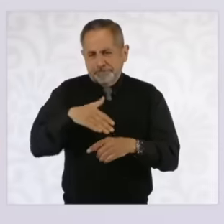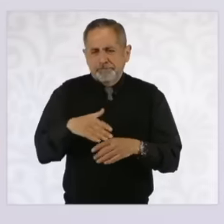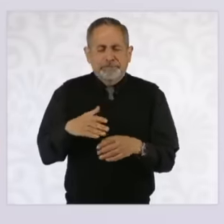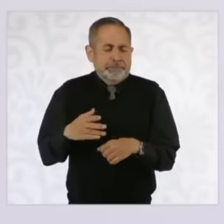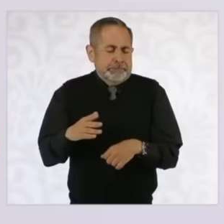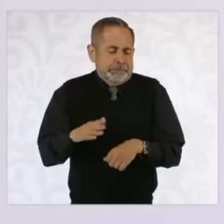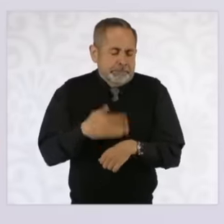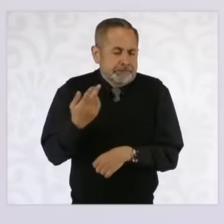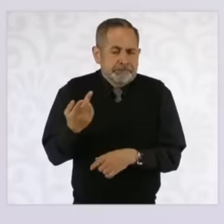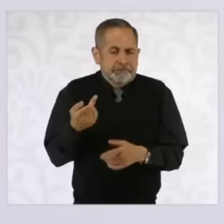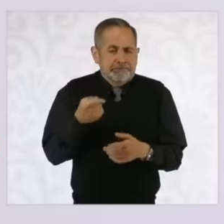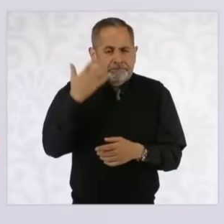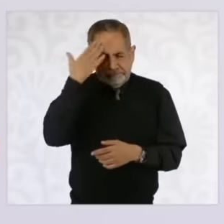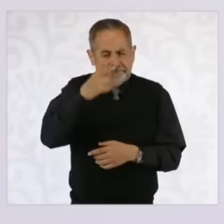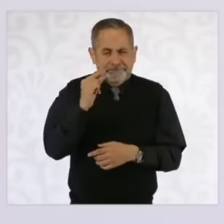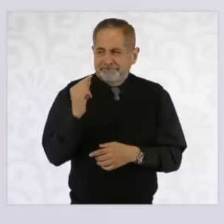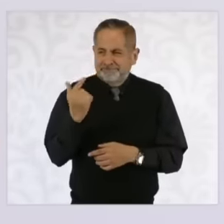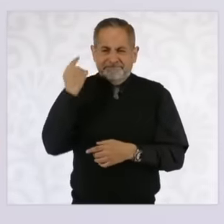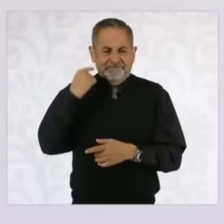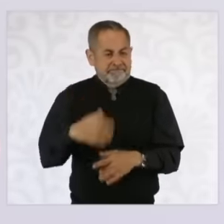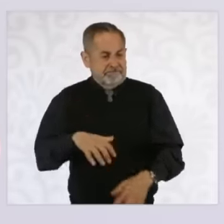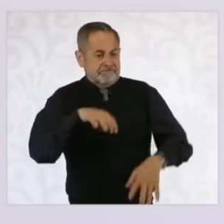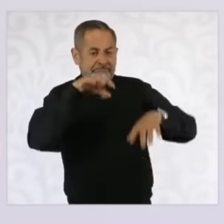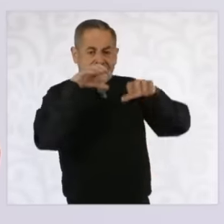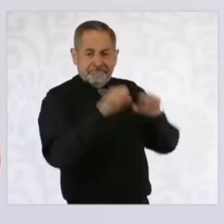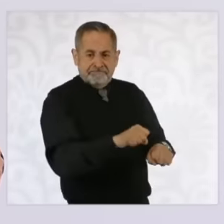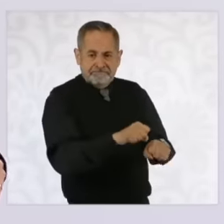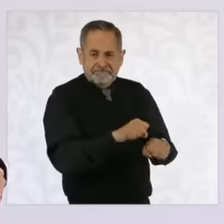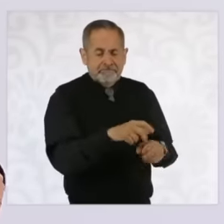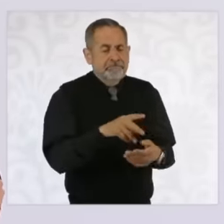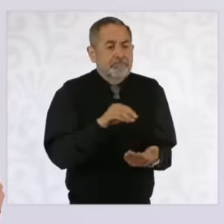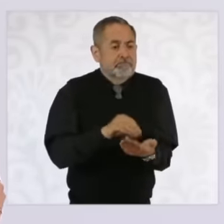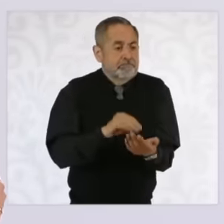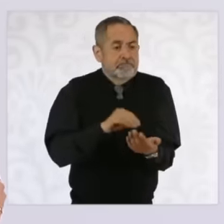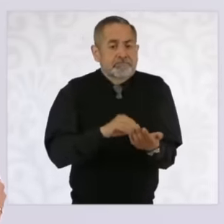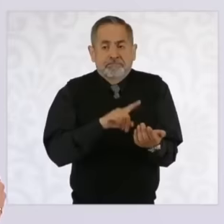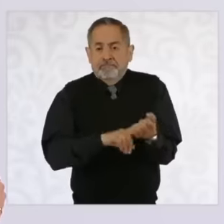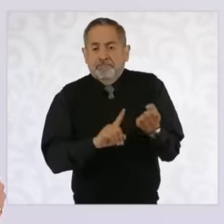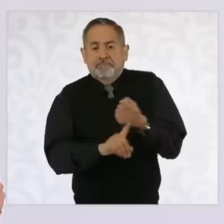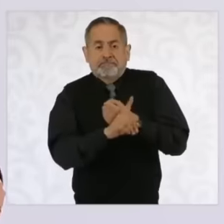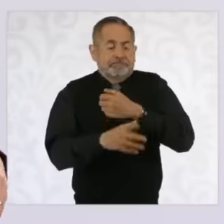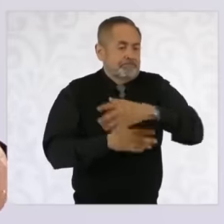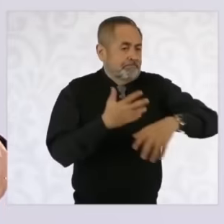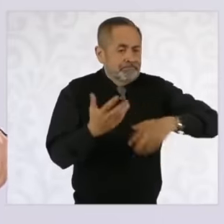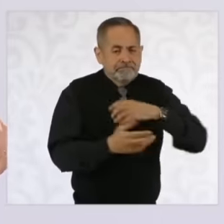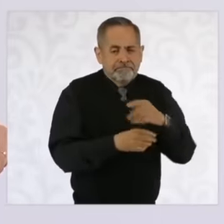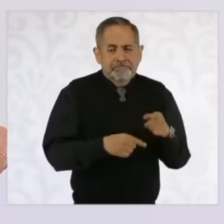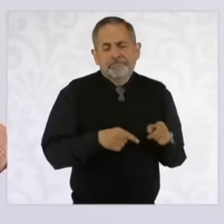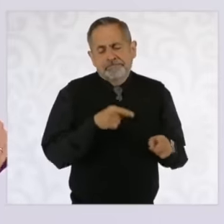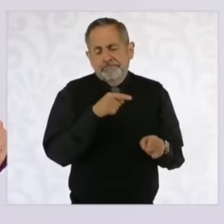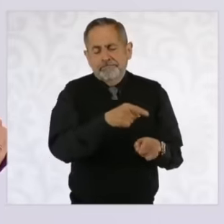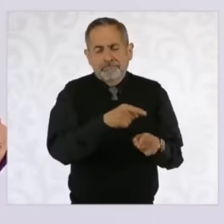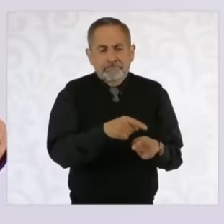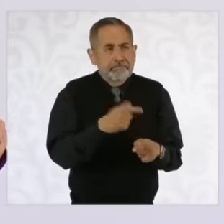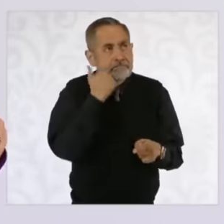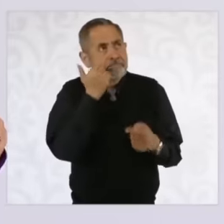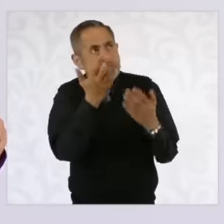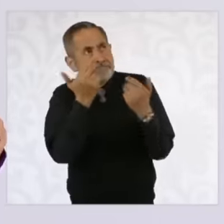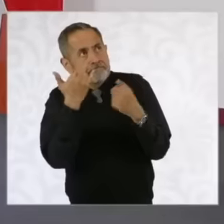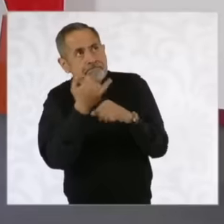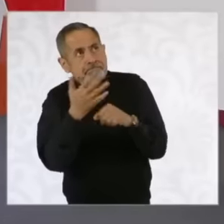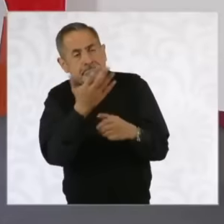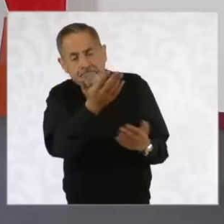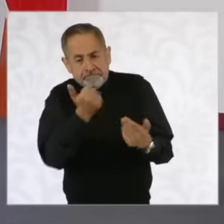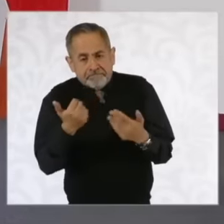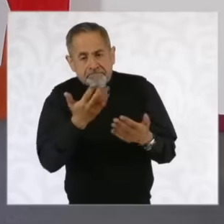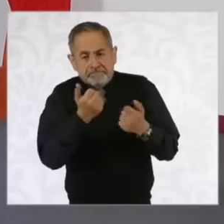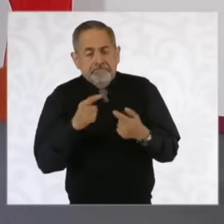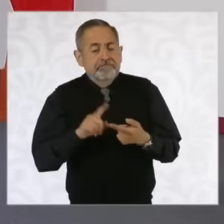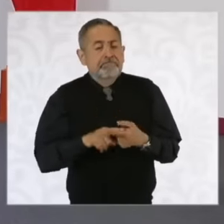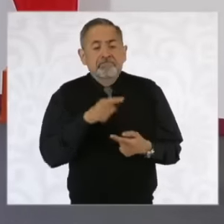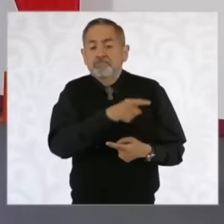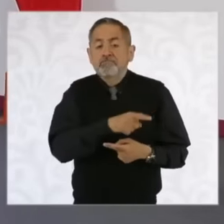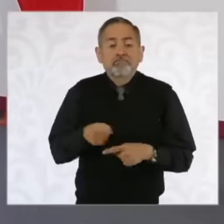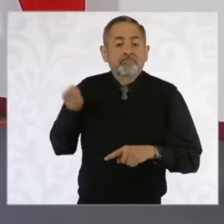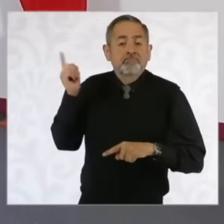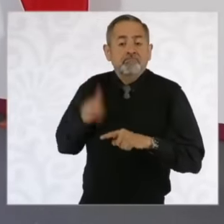Well, about this arrest that had to be done yet. Information is requested that it was an arrest in the United States